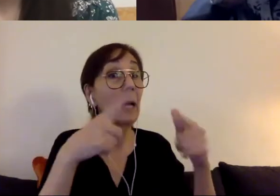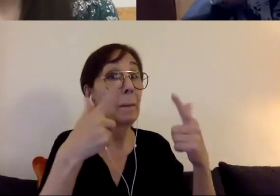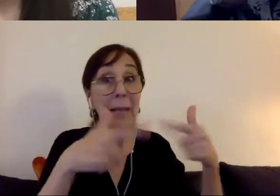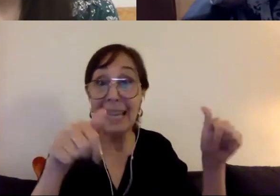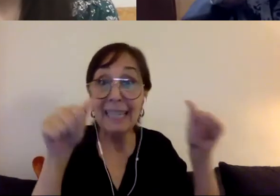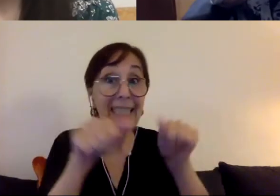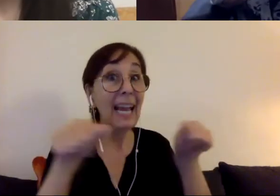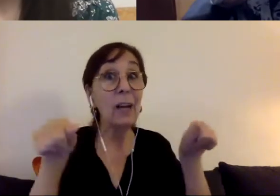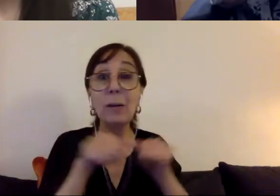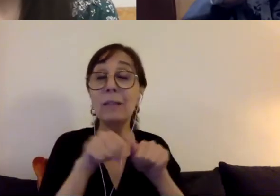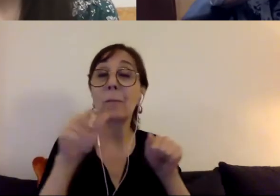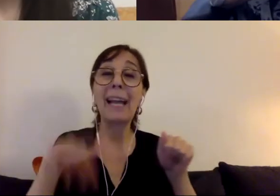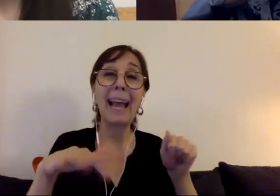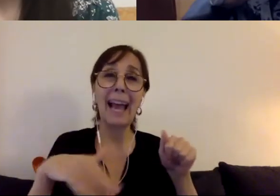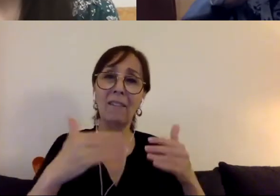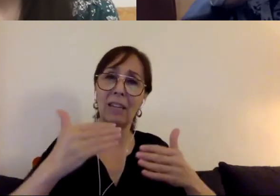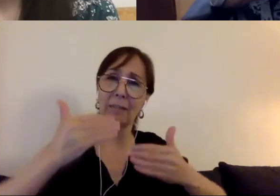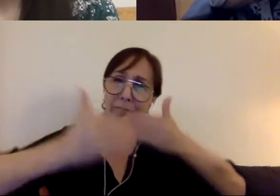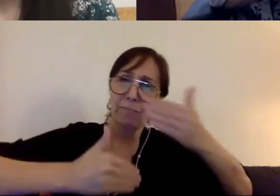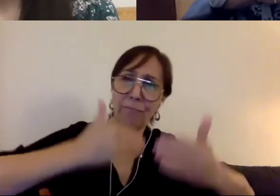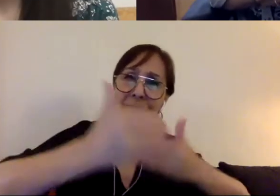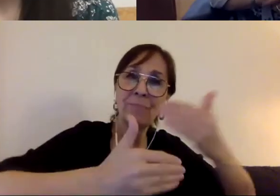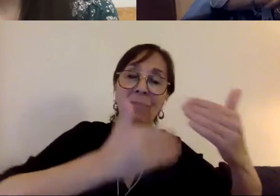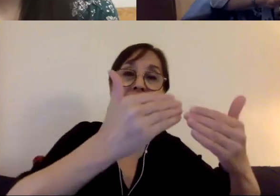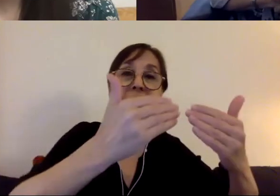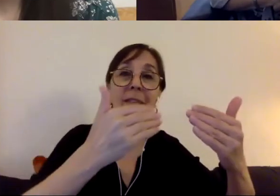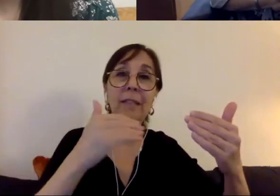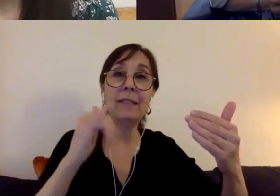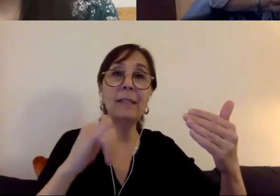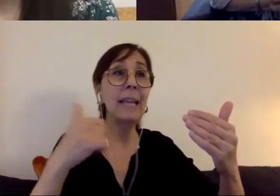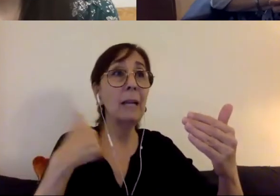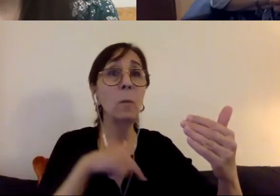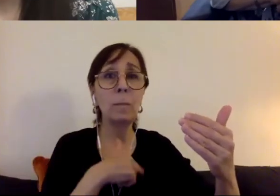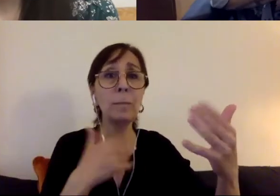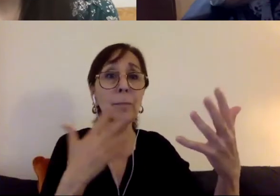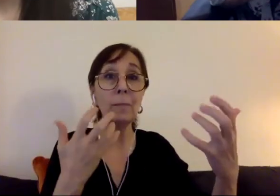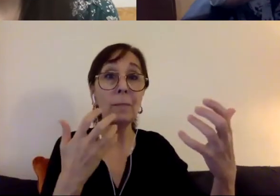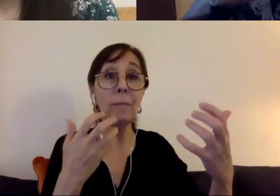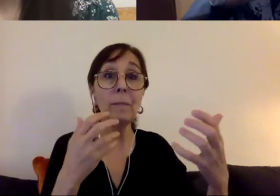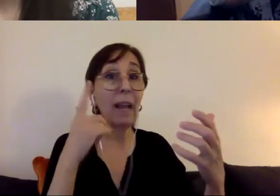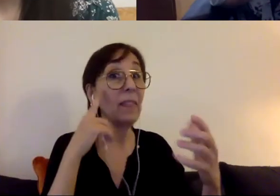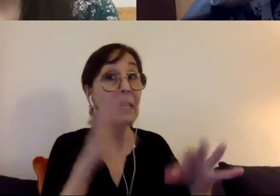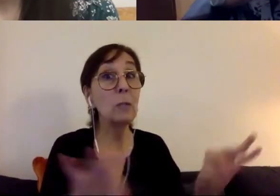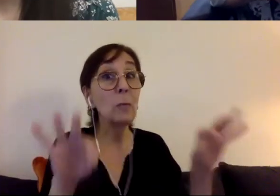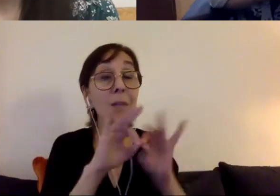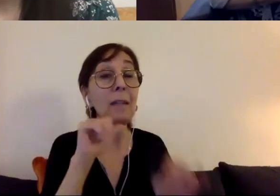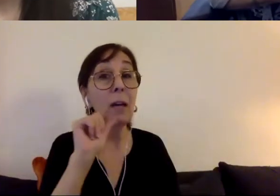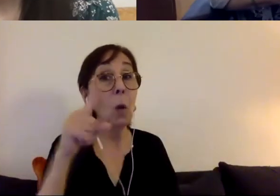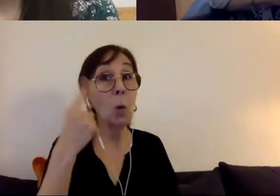degree of advancements that I think it's critical, not just for us but for society